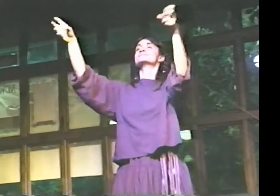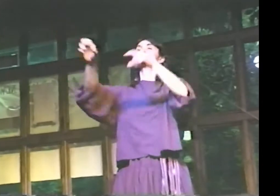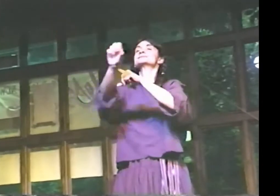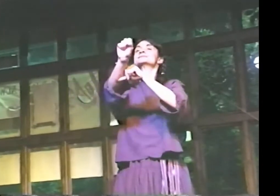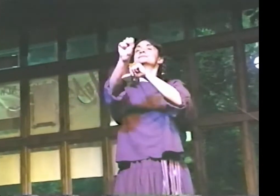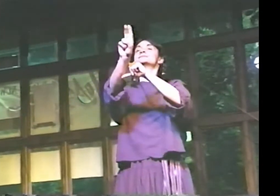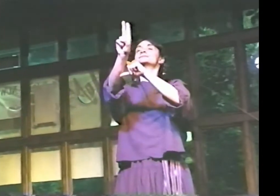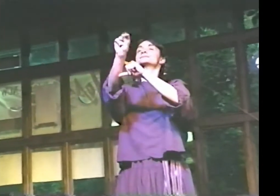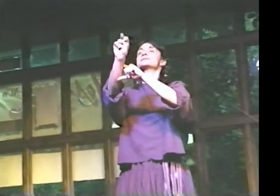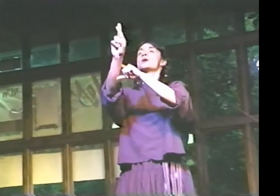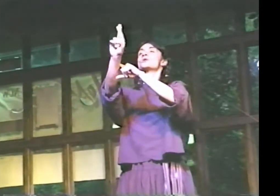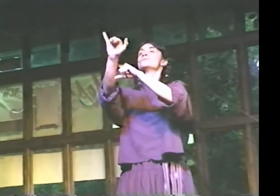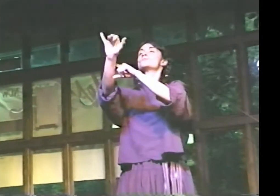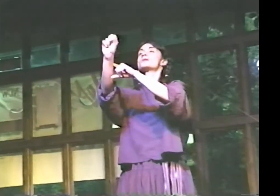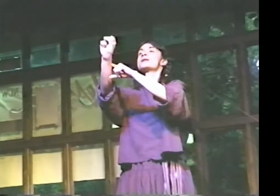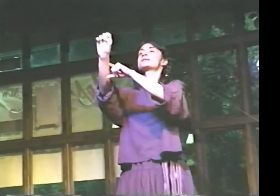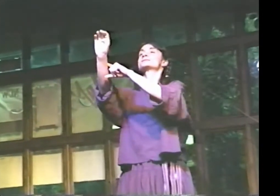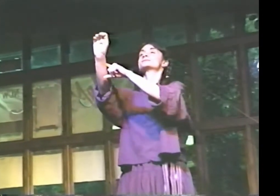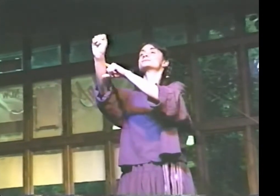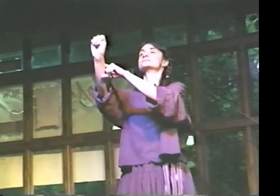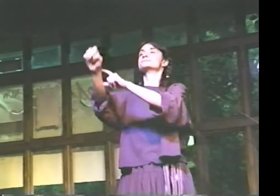THIS IS CALLED "SUNRISE."